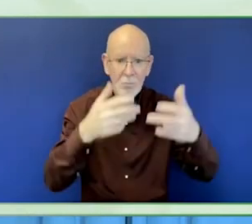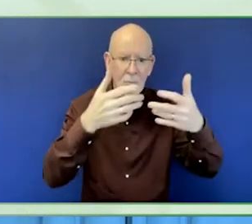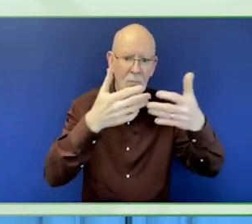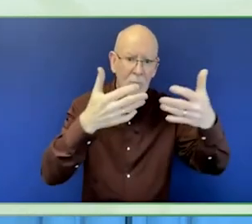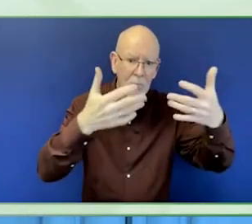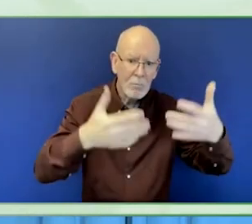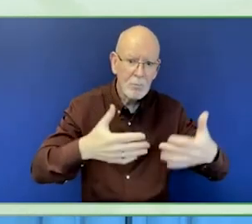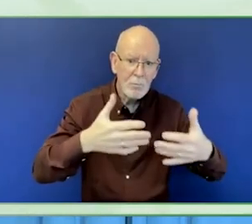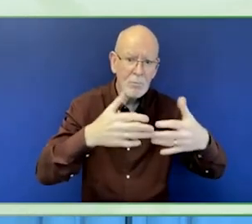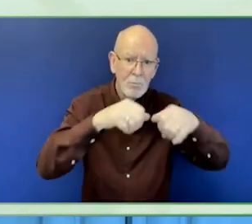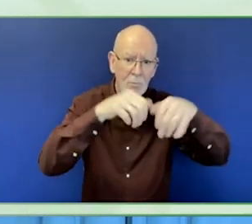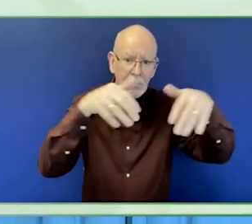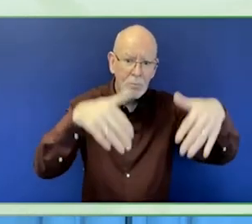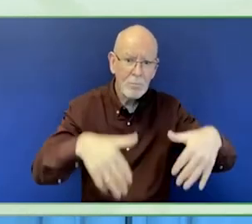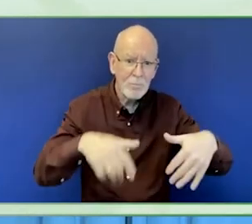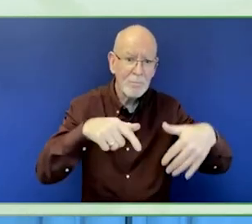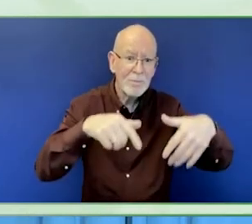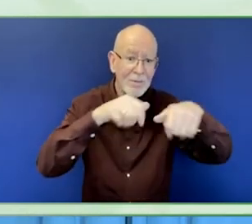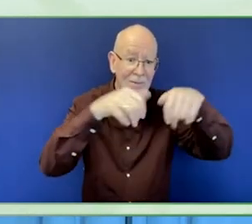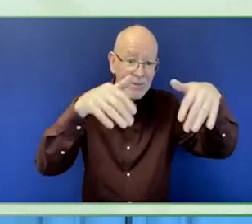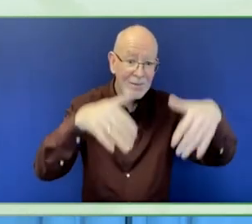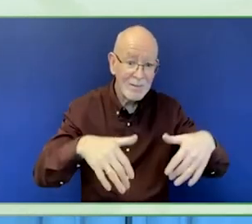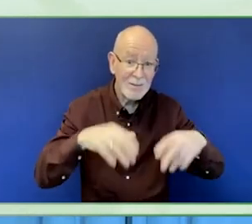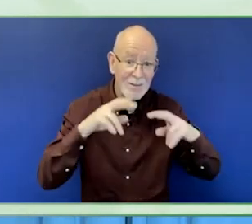Data disaggregation also support advocacy.